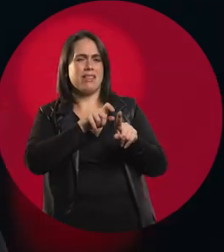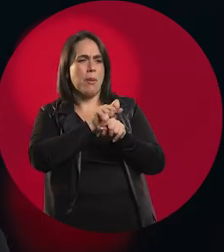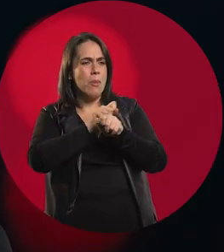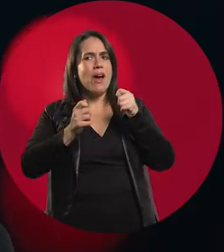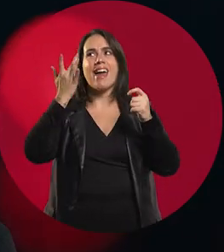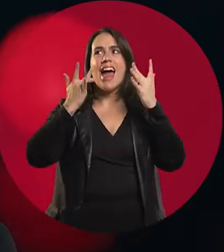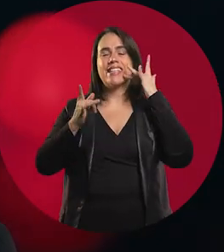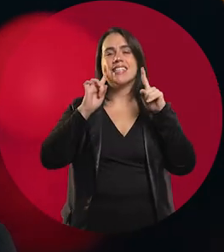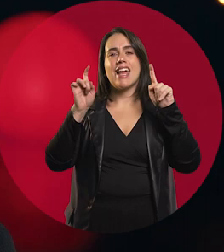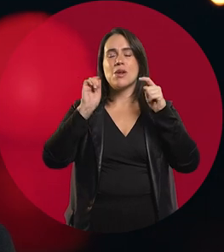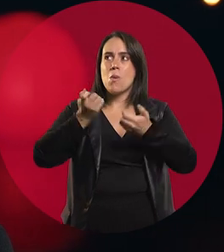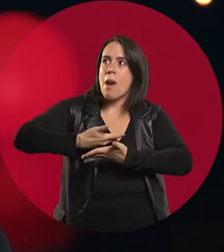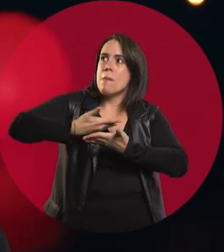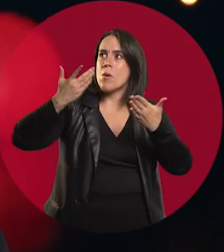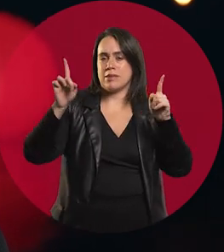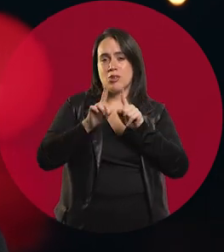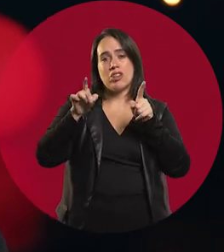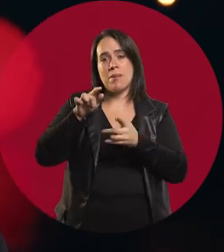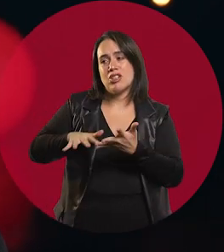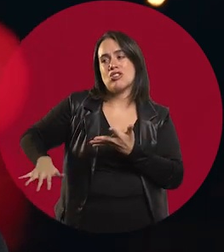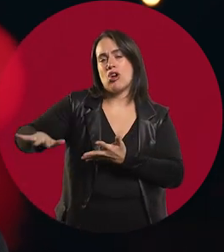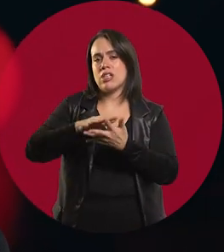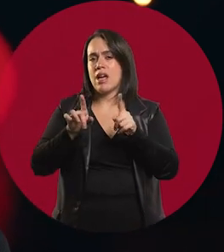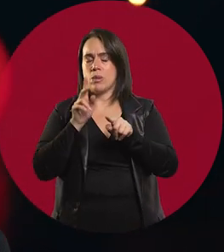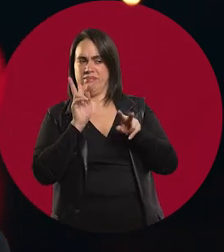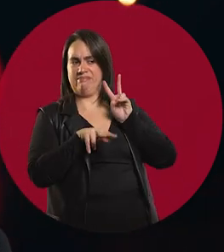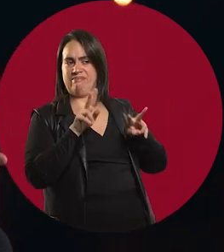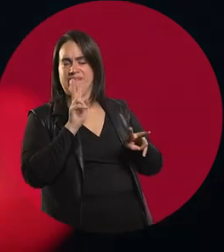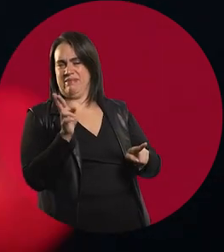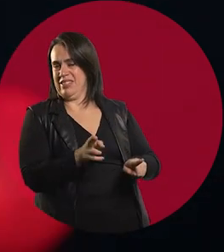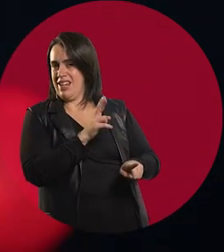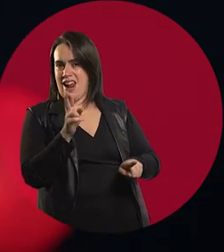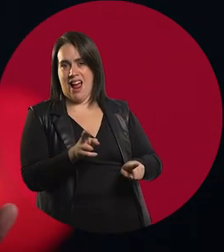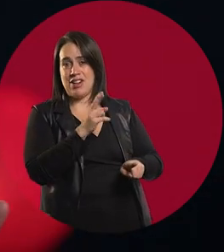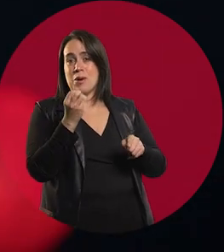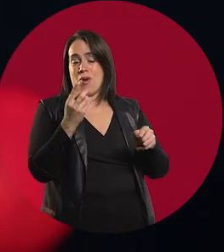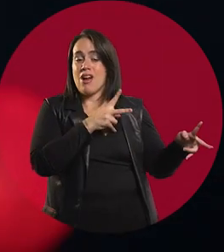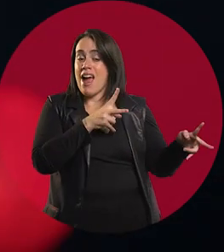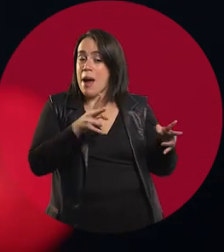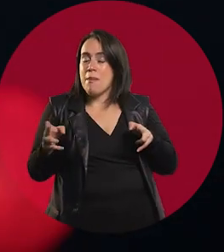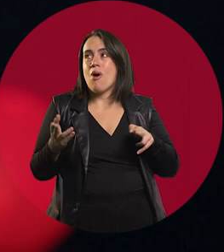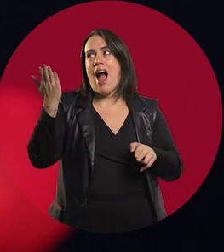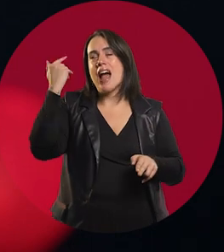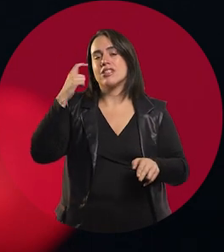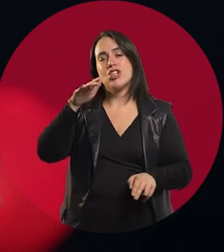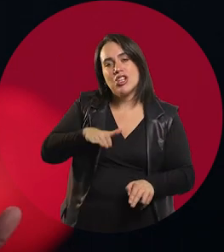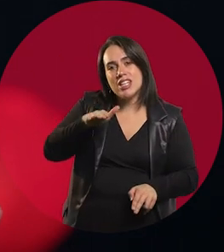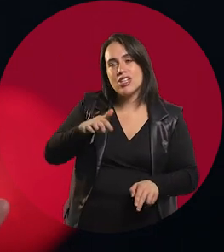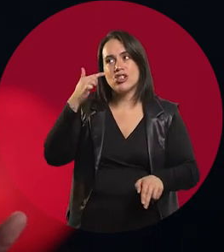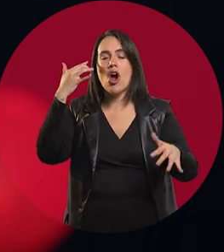Nor were artists well regarded by society in general. I'm talking about my childhood and adolescence